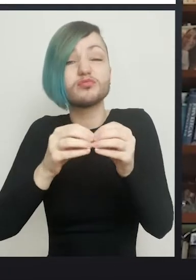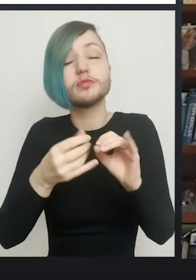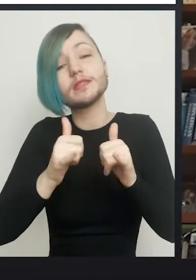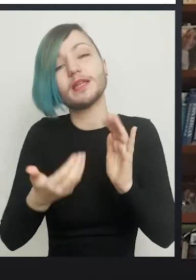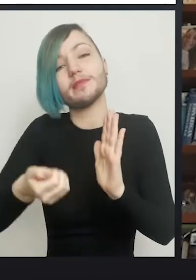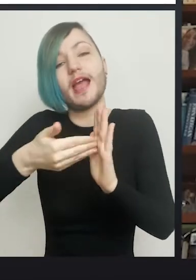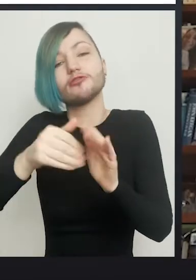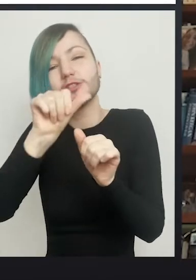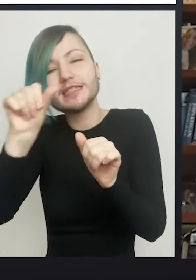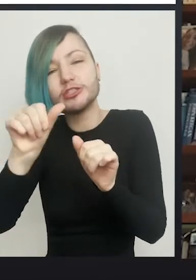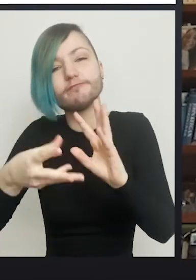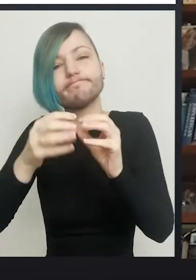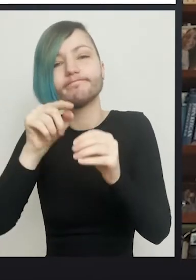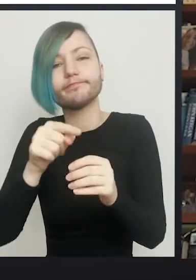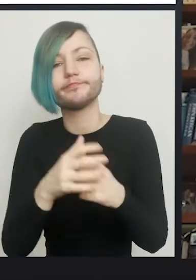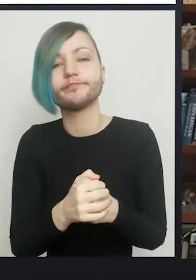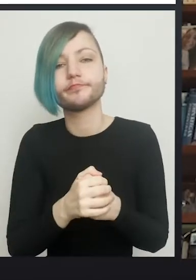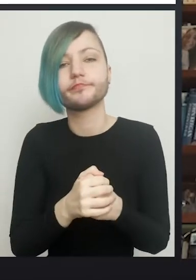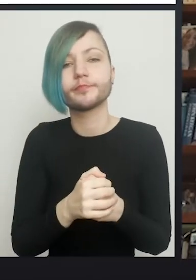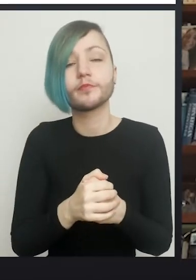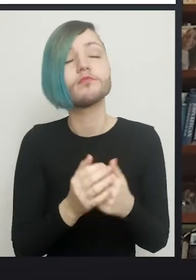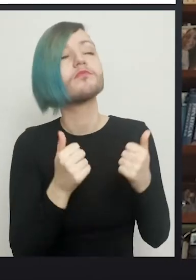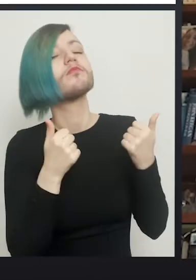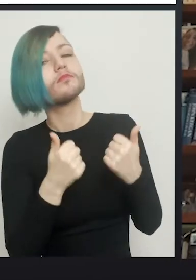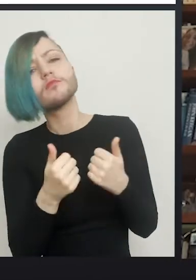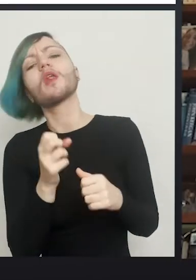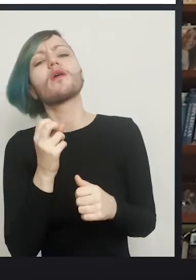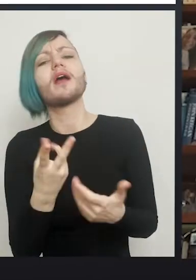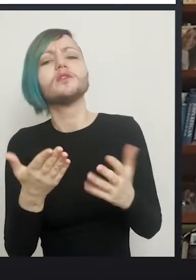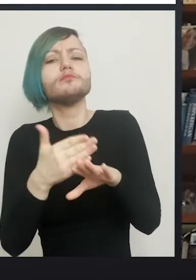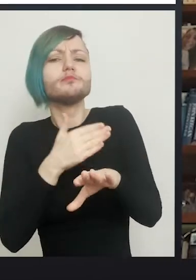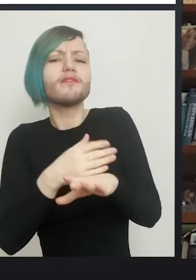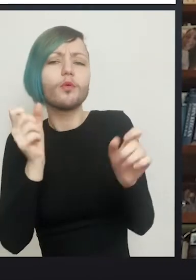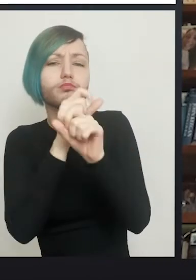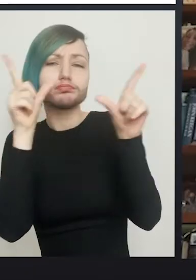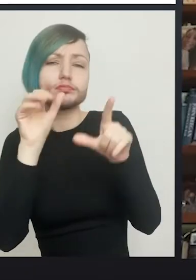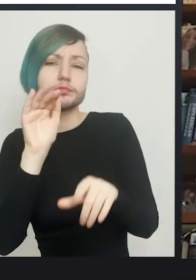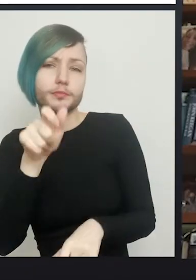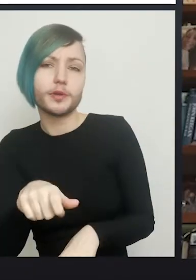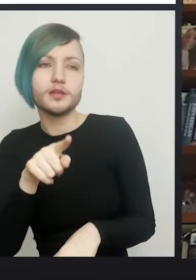So before we wake this person up, I just want to ask you what would be the difference for somebody